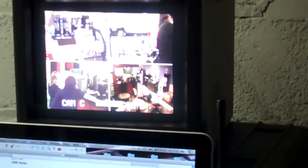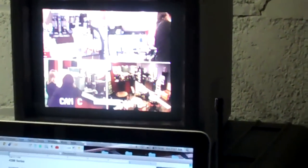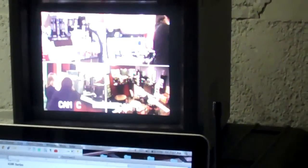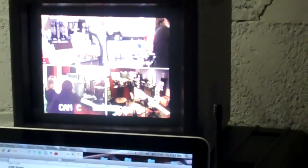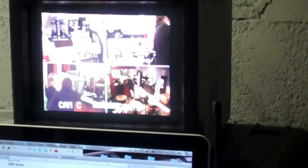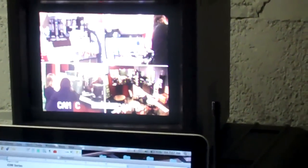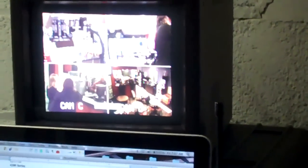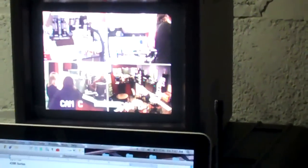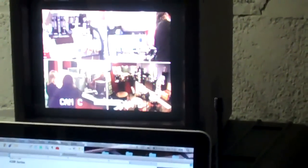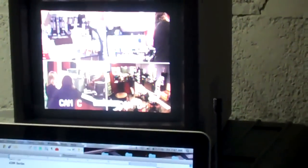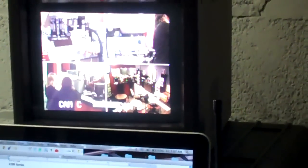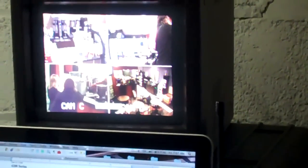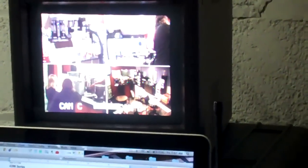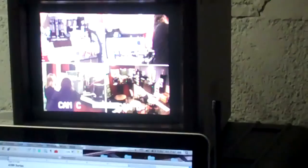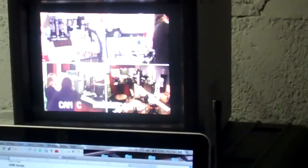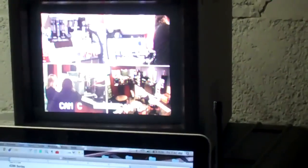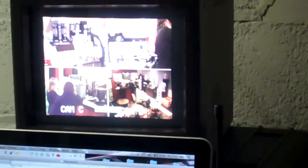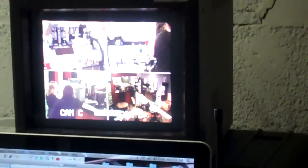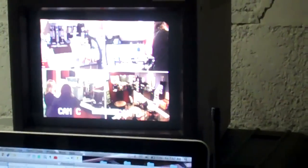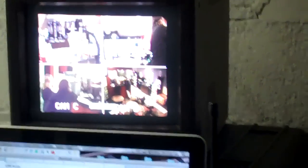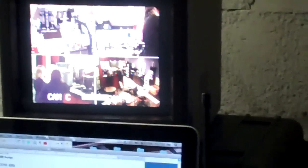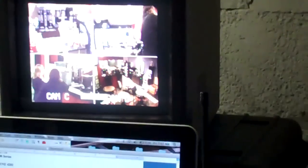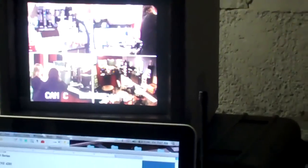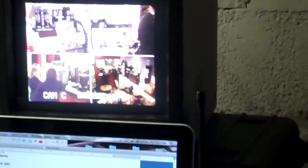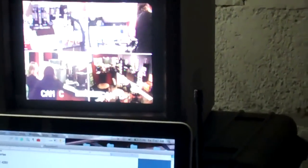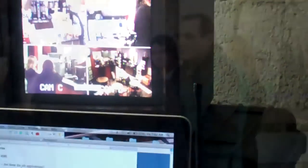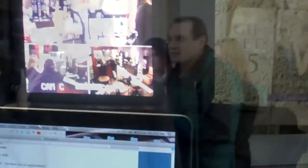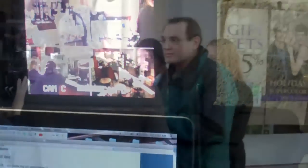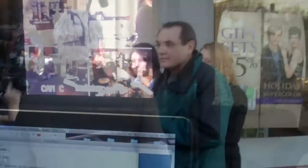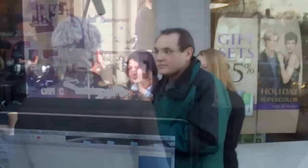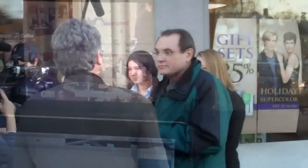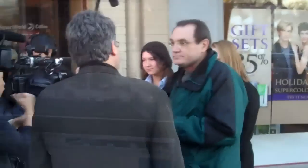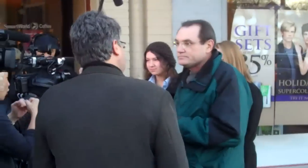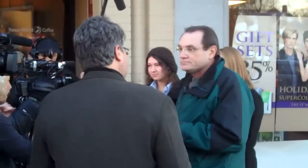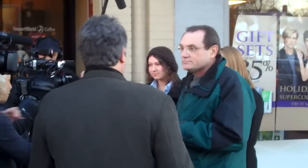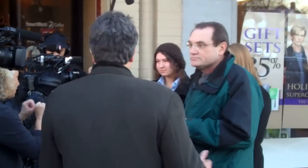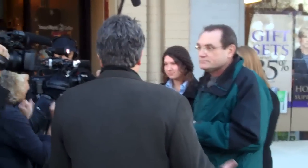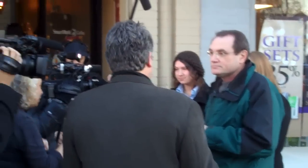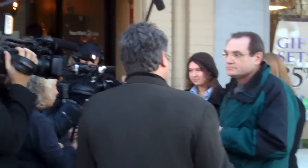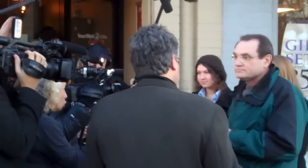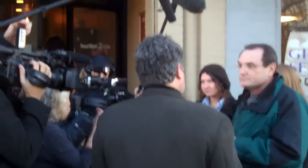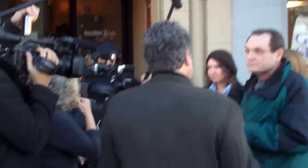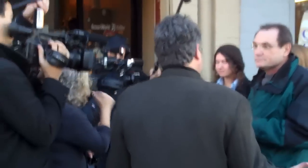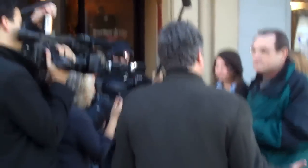Bigger gentleman, brown hair, blue jeans. Nevermind. Don't bother about it. Copy.